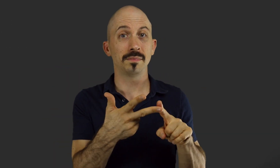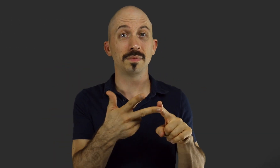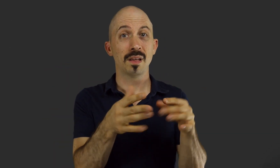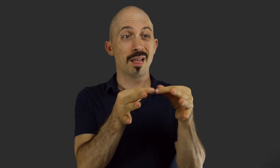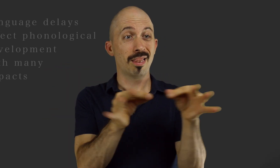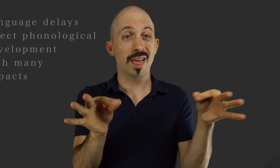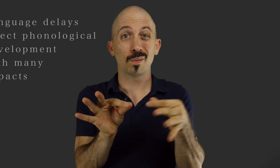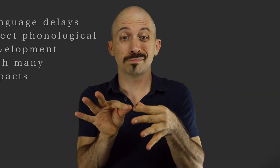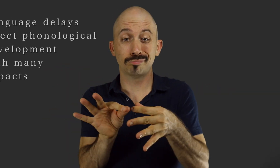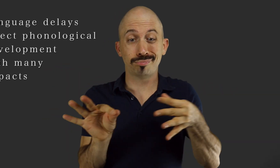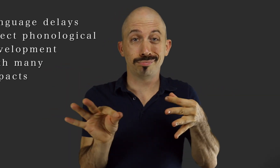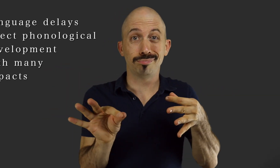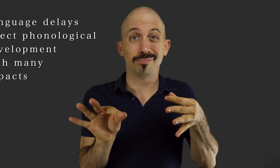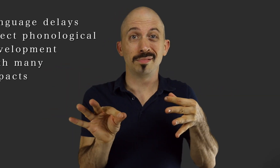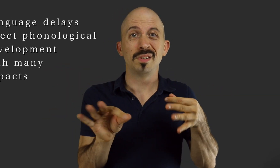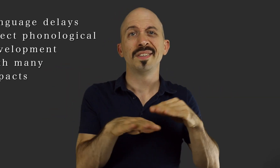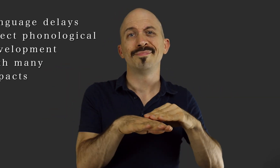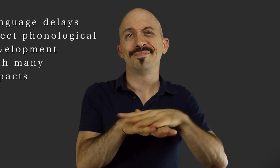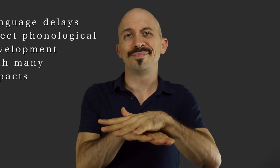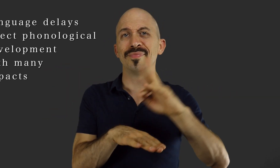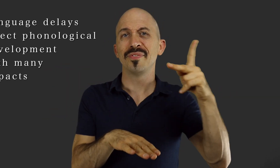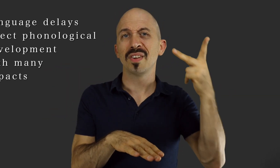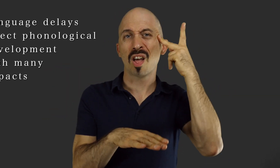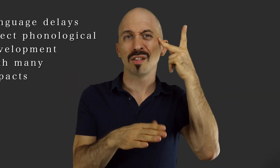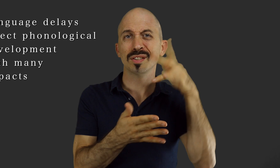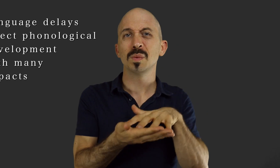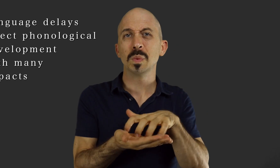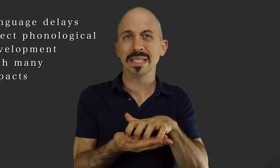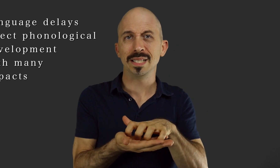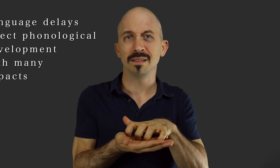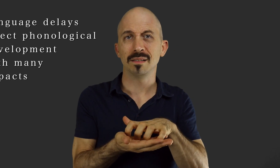3 – Language delays cause weak phonological systems.